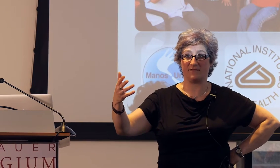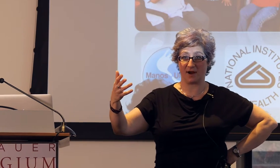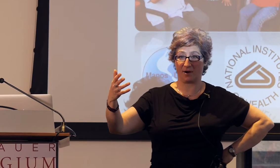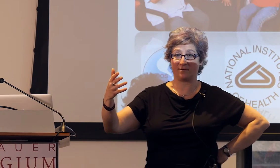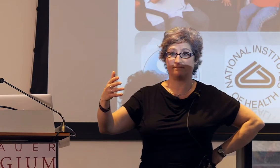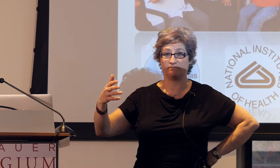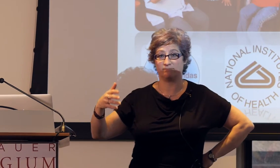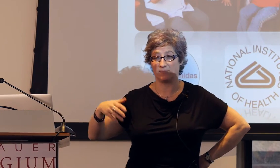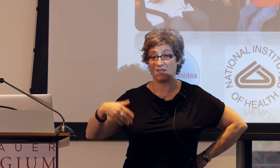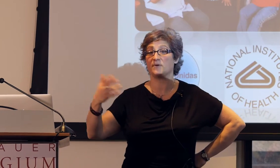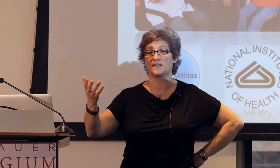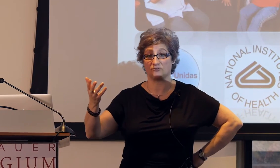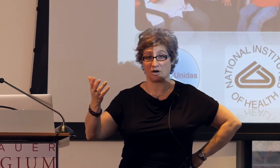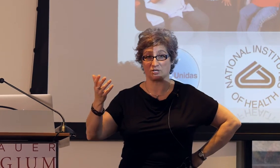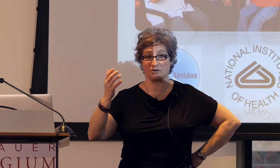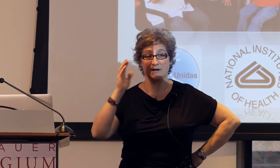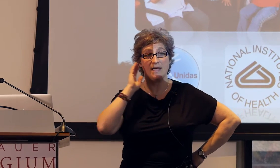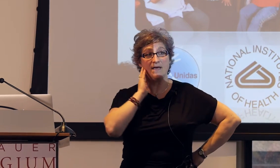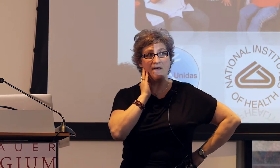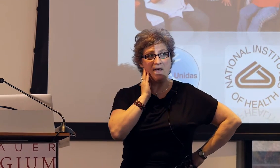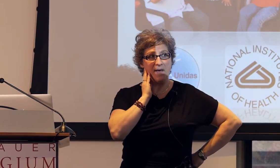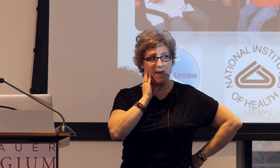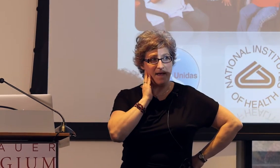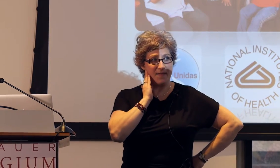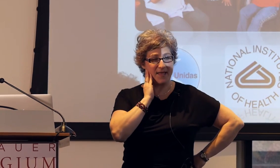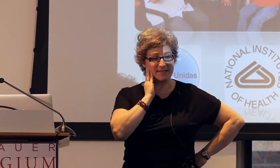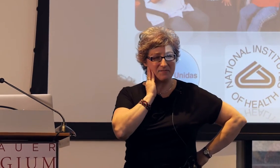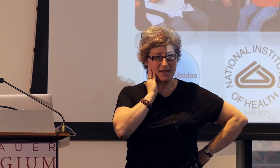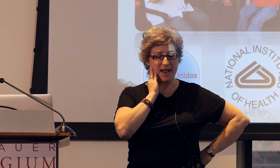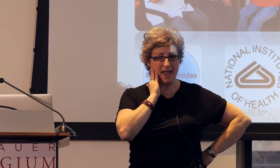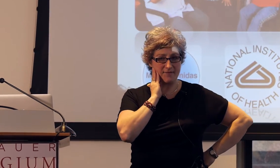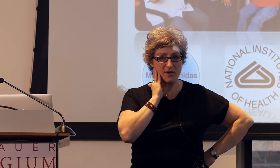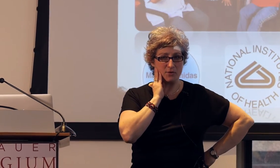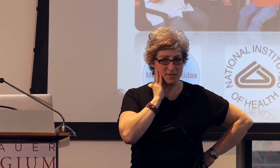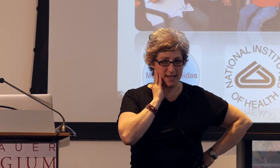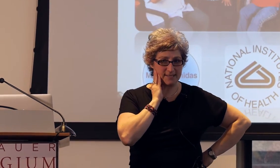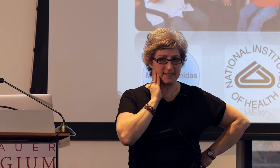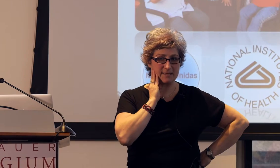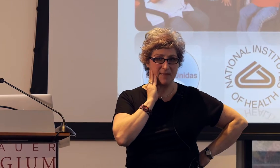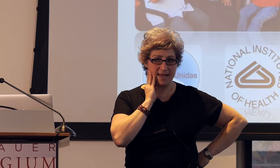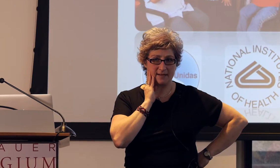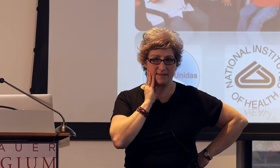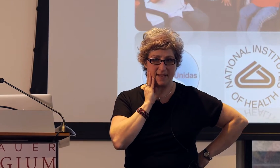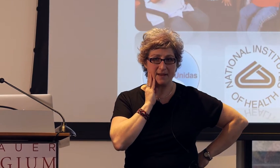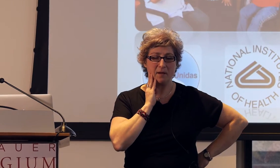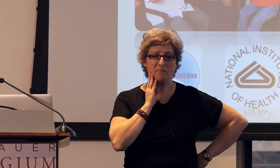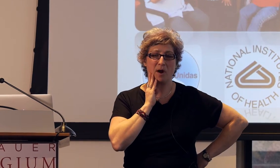of their linguistic structure. That's something I haven't looked at systematically,